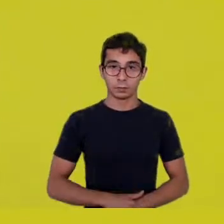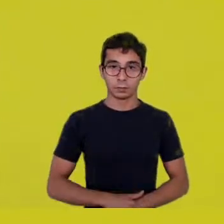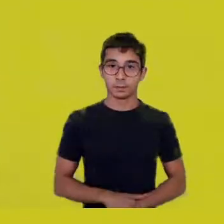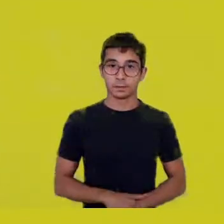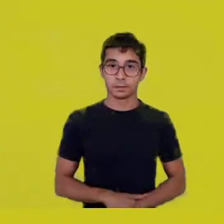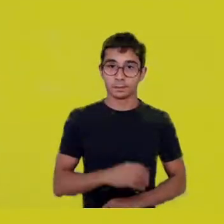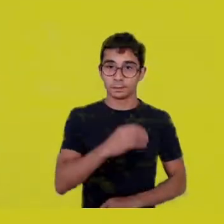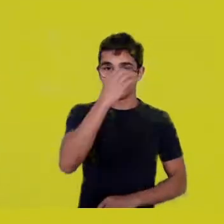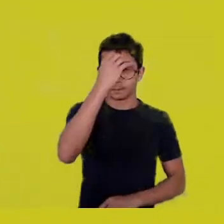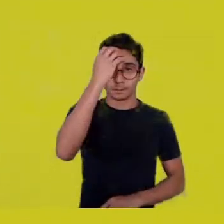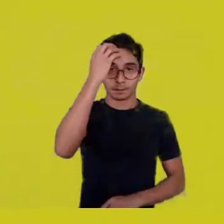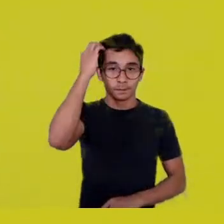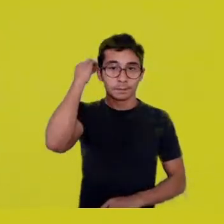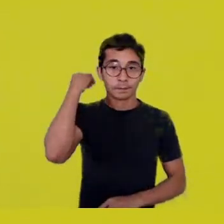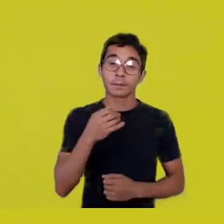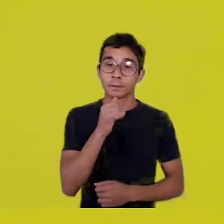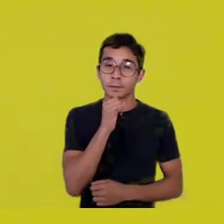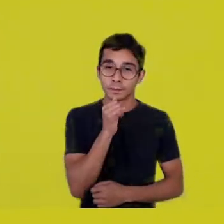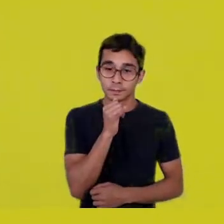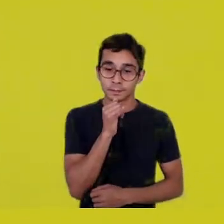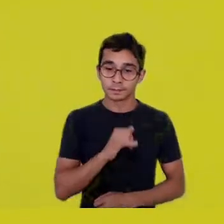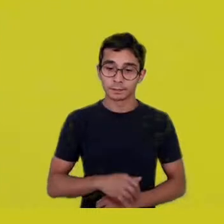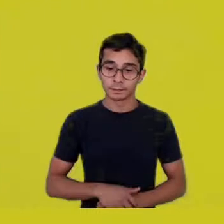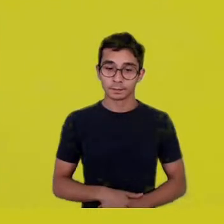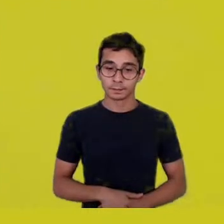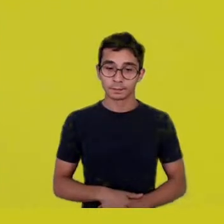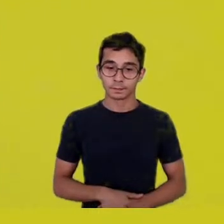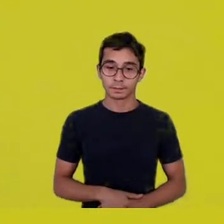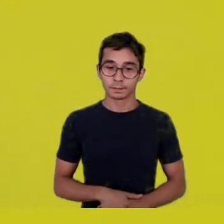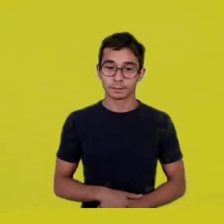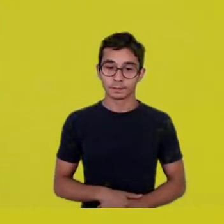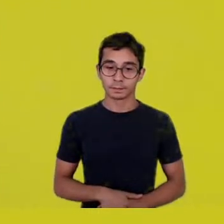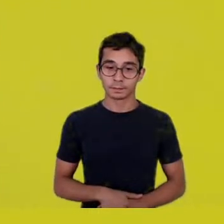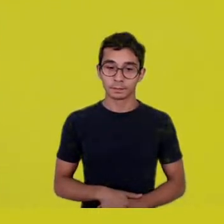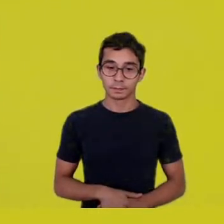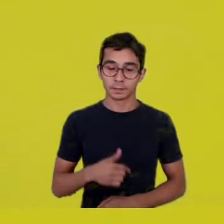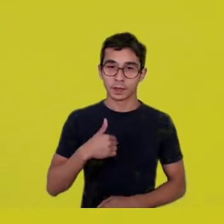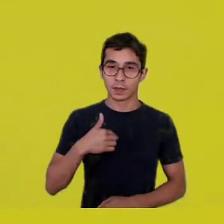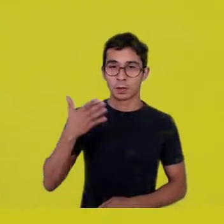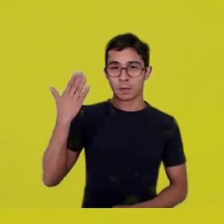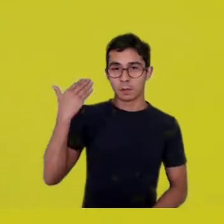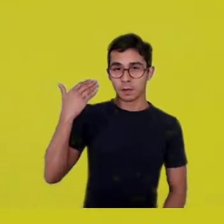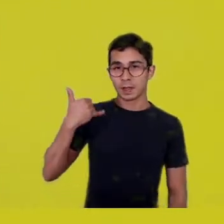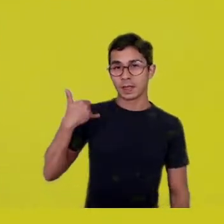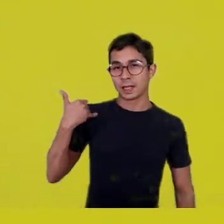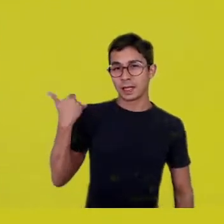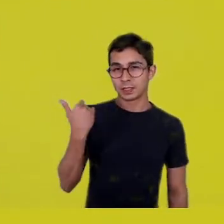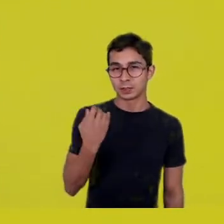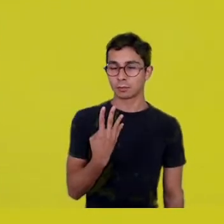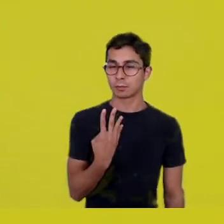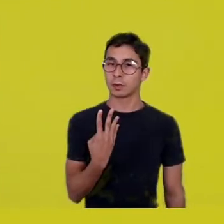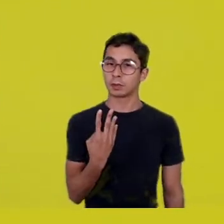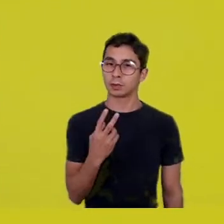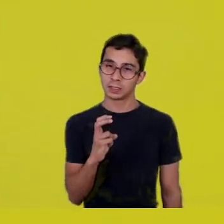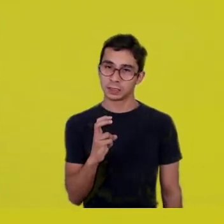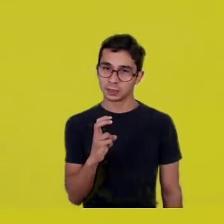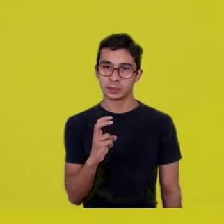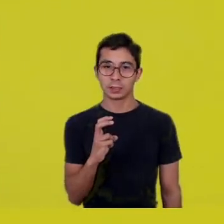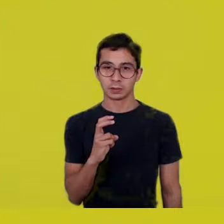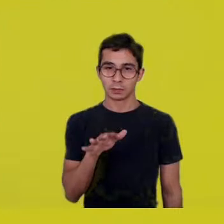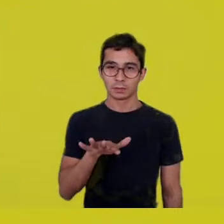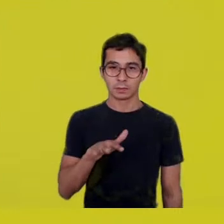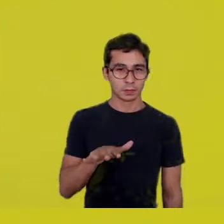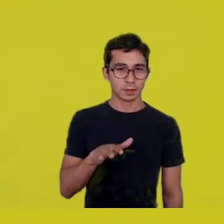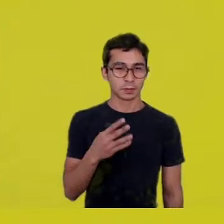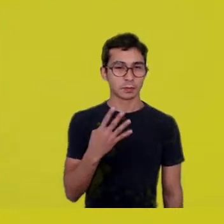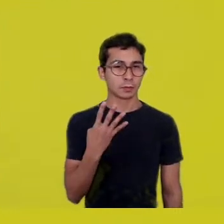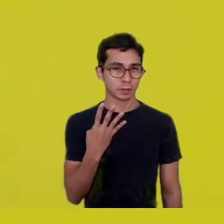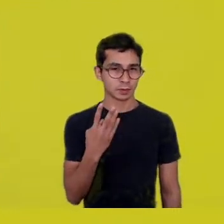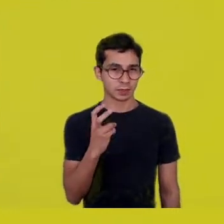When I was about 45 years old, a little less than that,